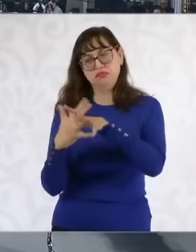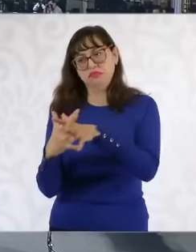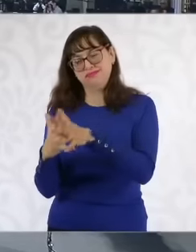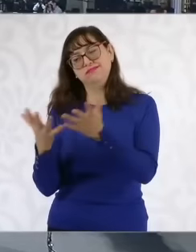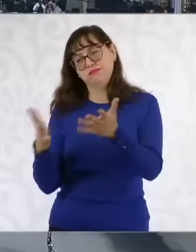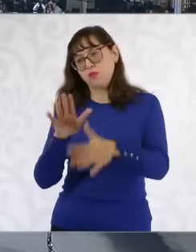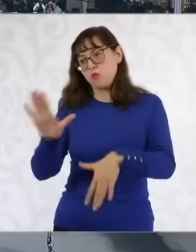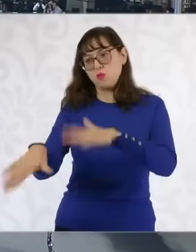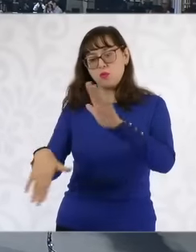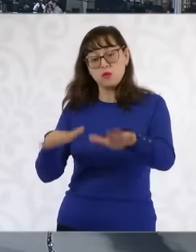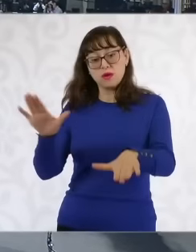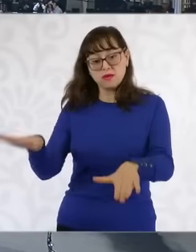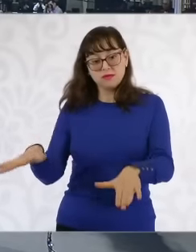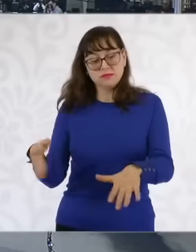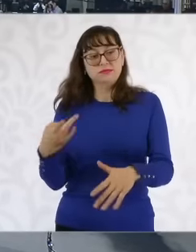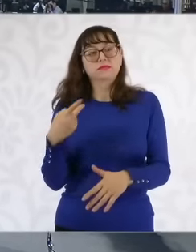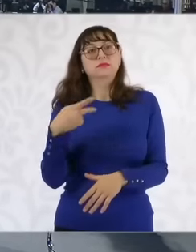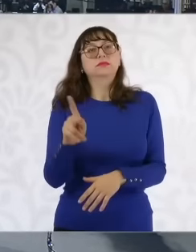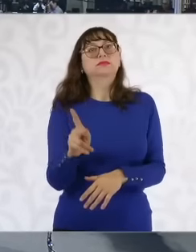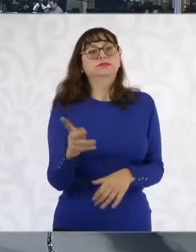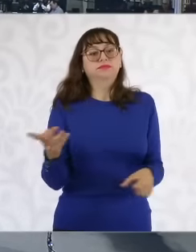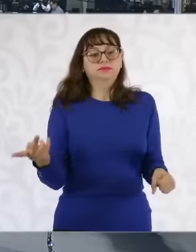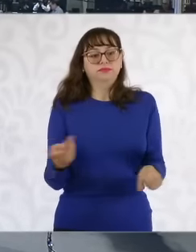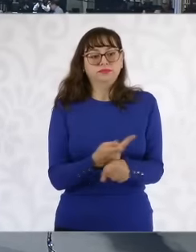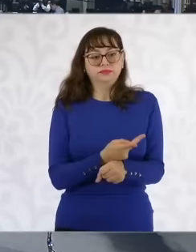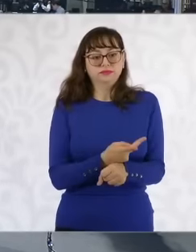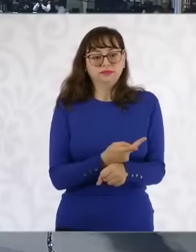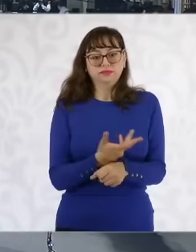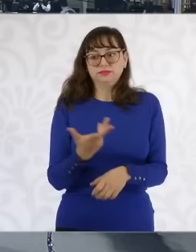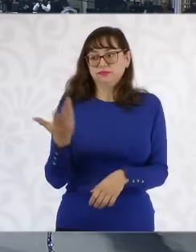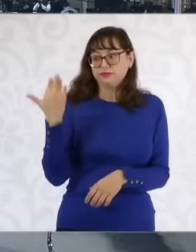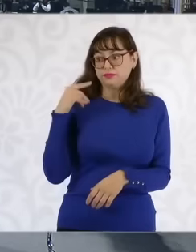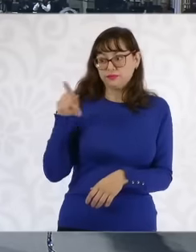some cases in other years and for example do not forget the case in Tamaulipas It is also only